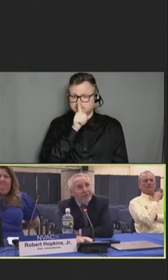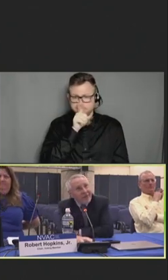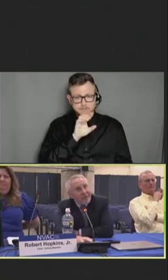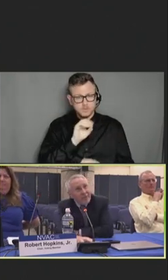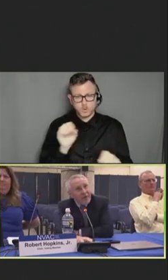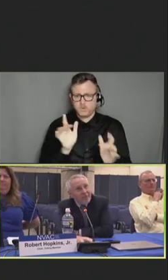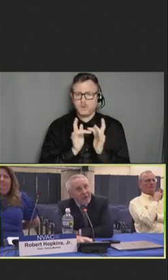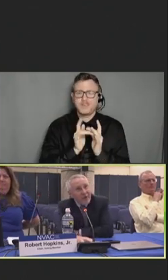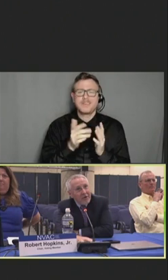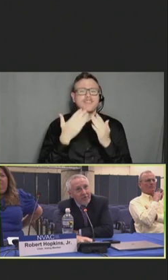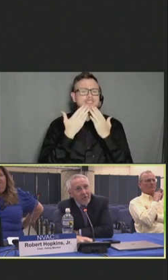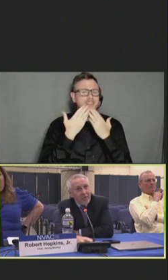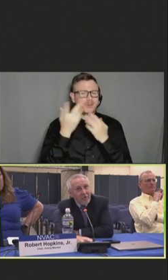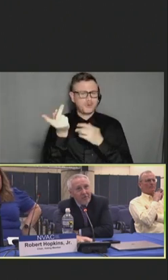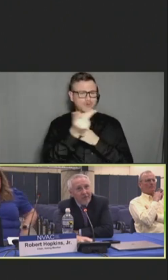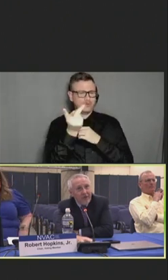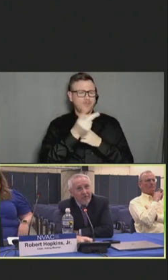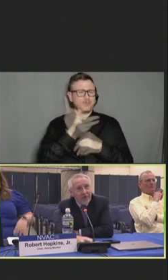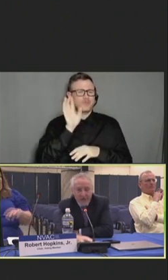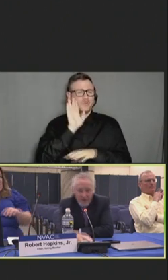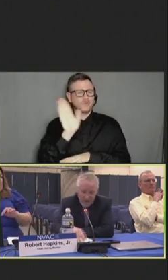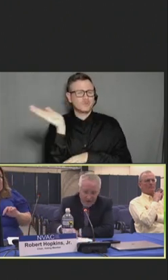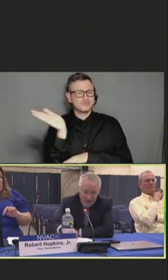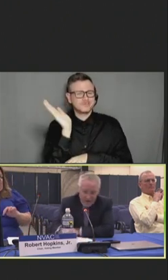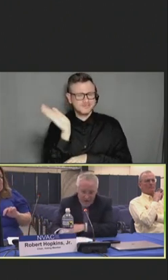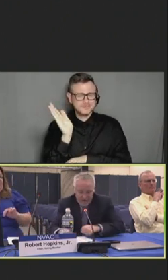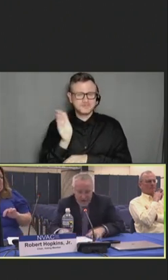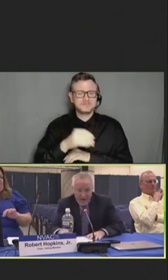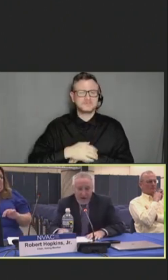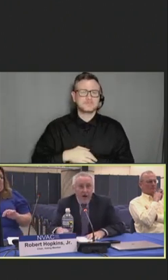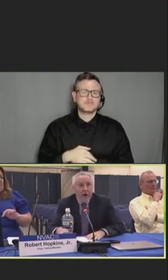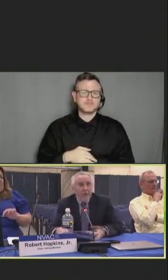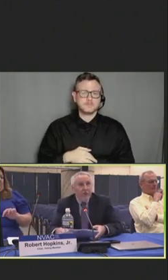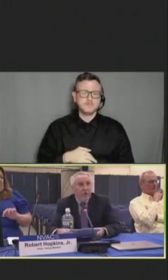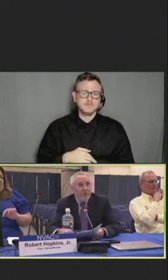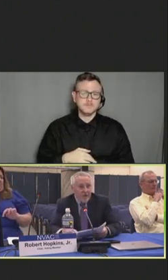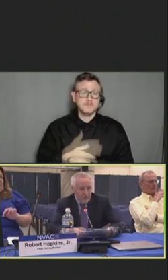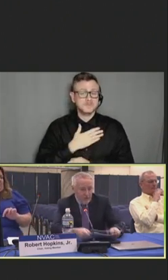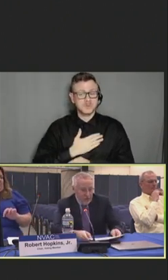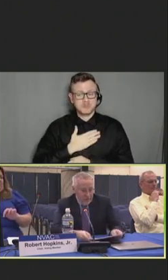So, thank you both very much for your presentation and we appreciate your update.